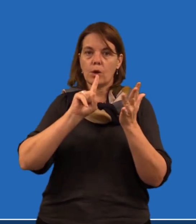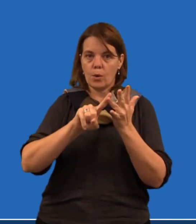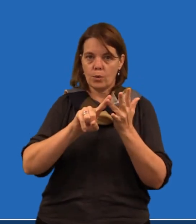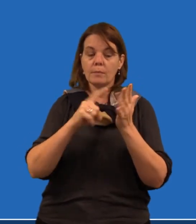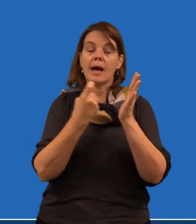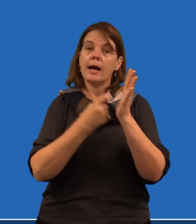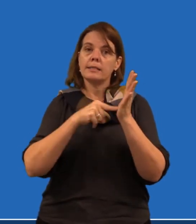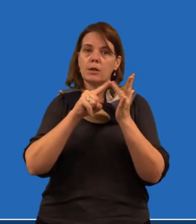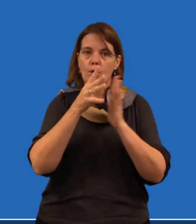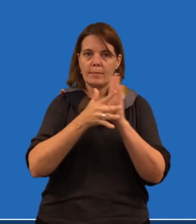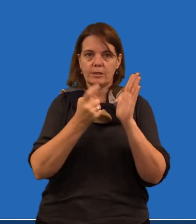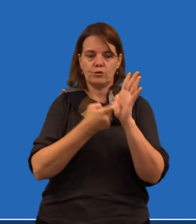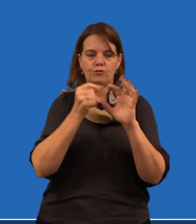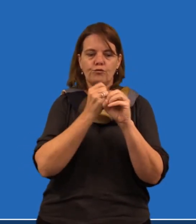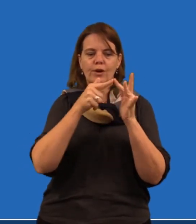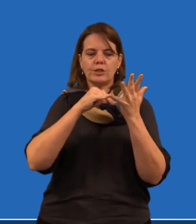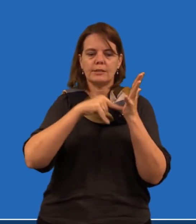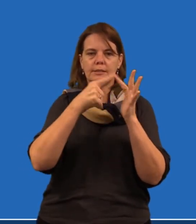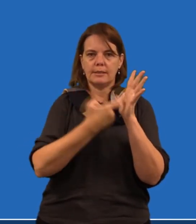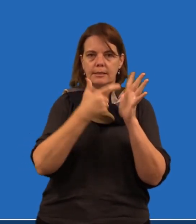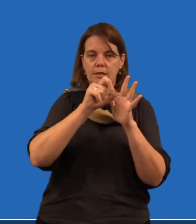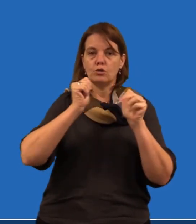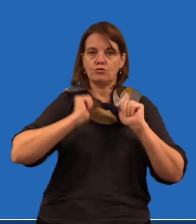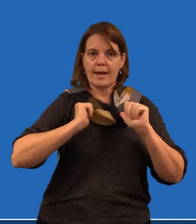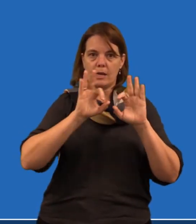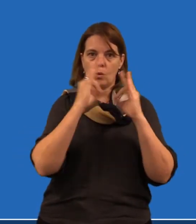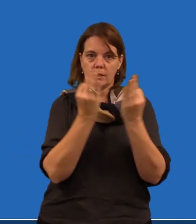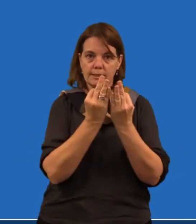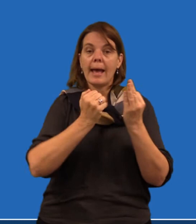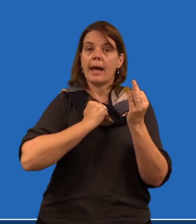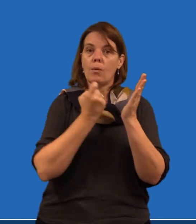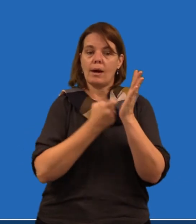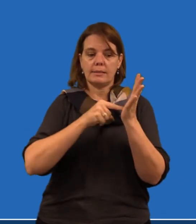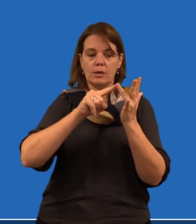DSQ is an RTO. That means we are a registered training organisation.